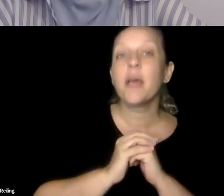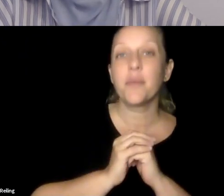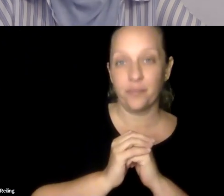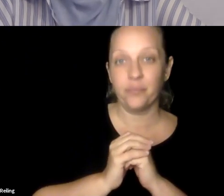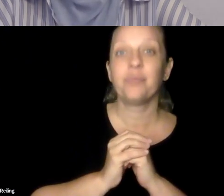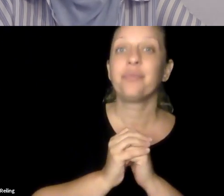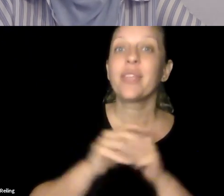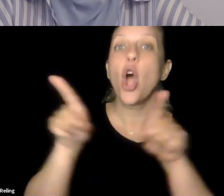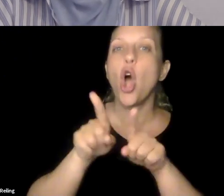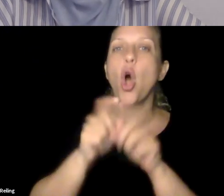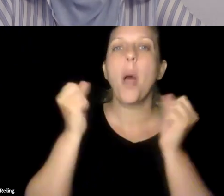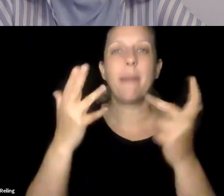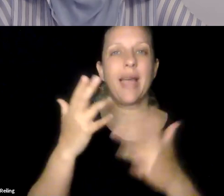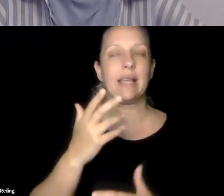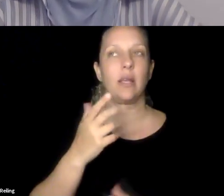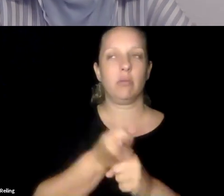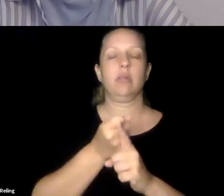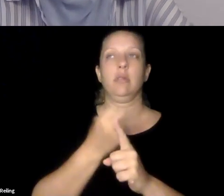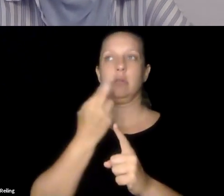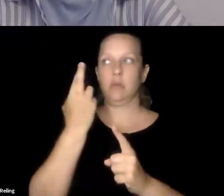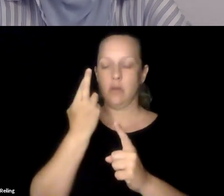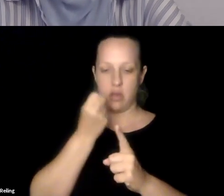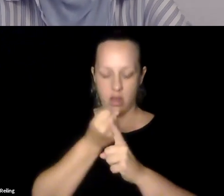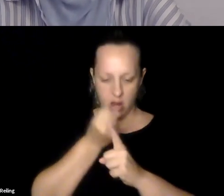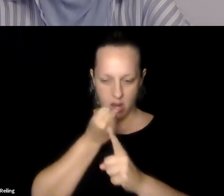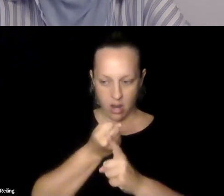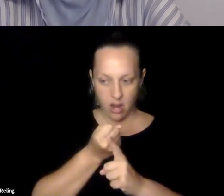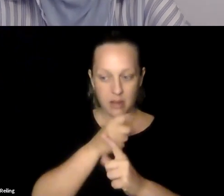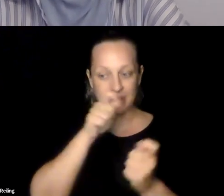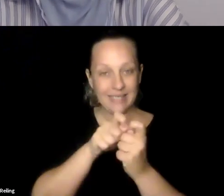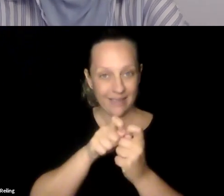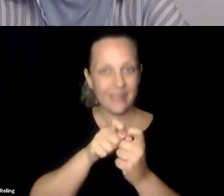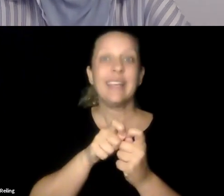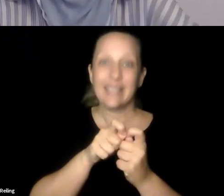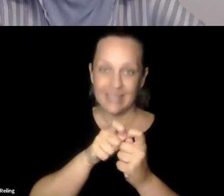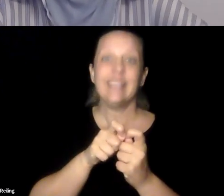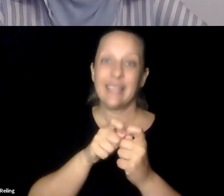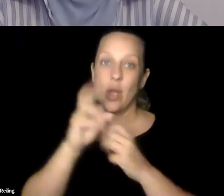disruptions that students faced in that access to education. At the same